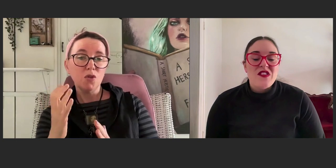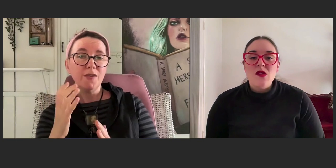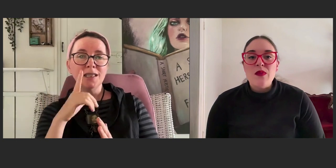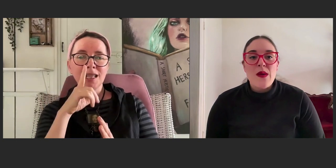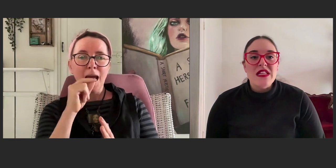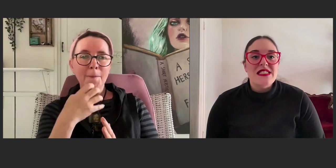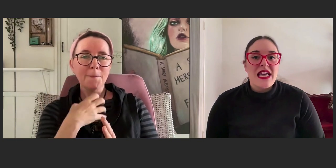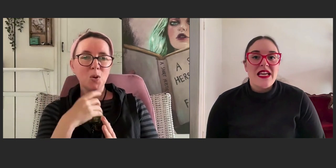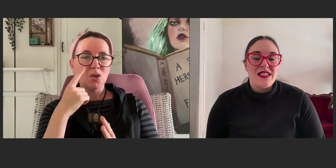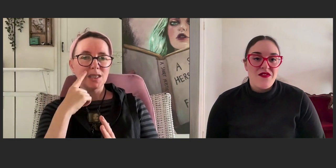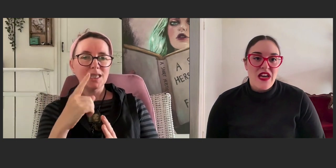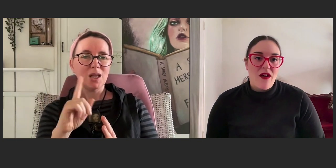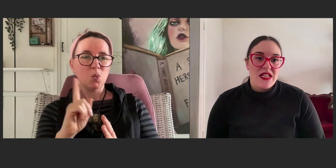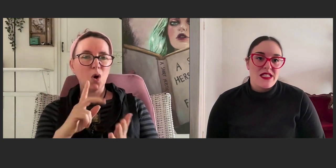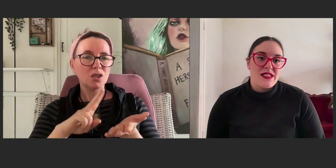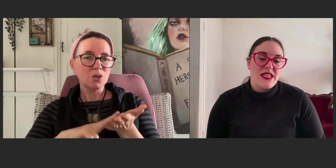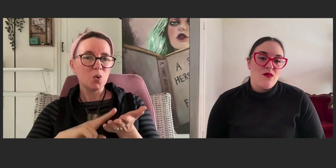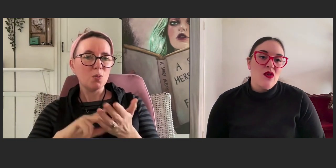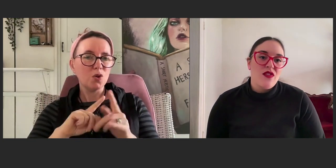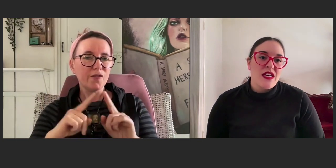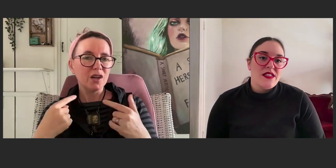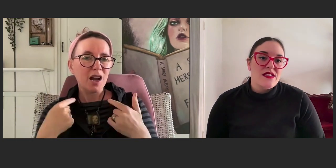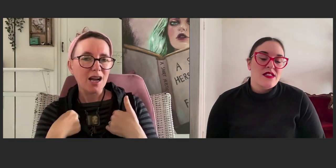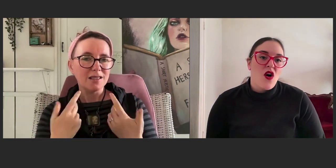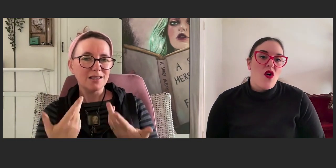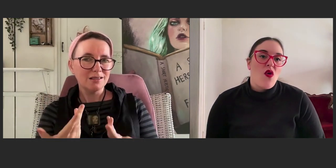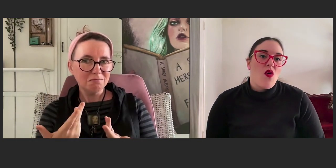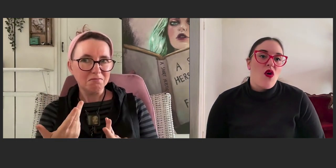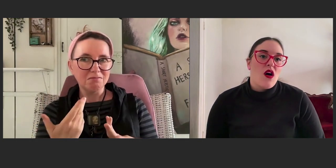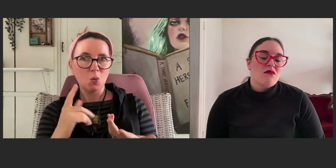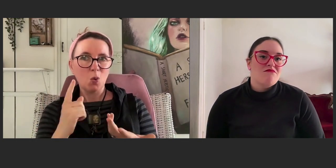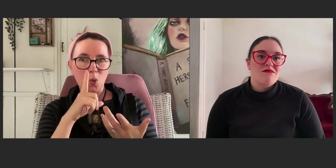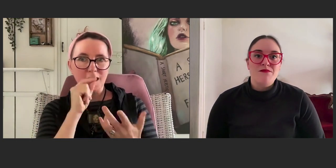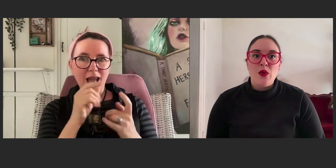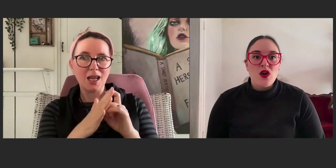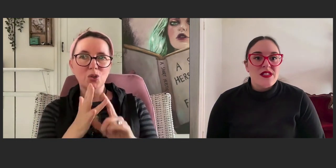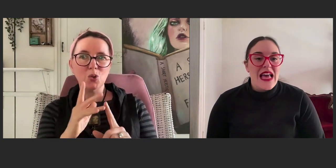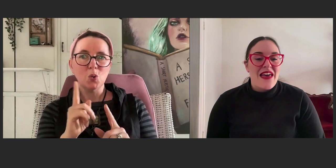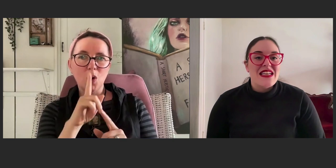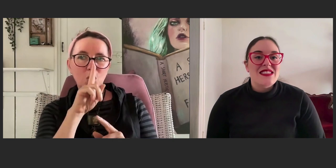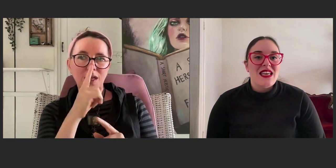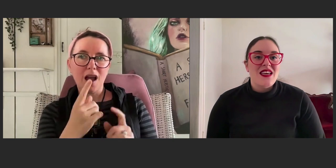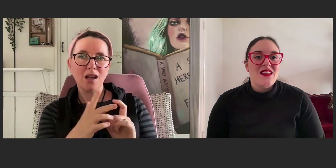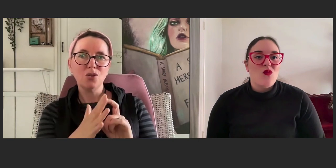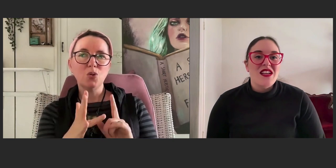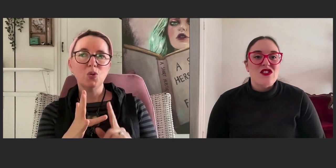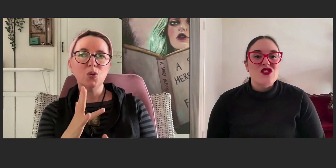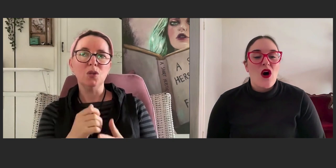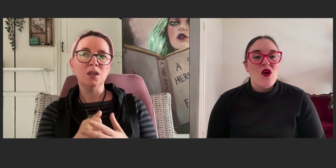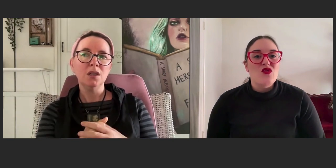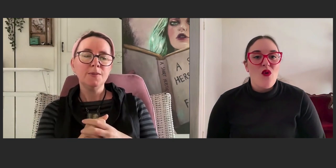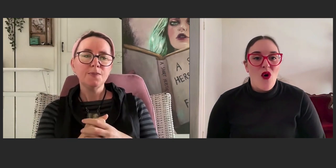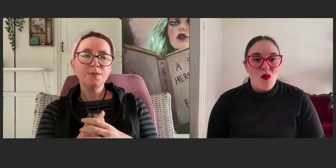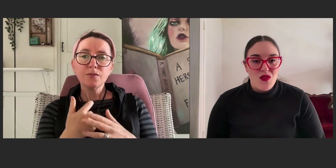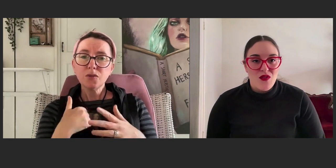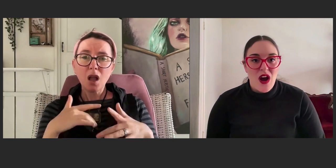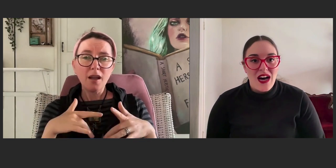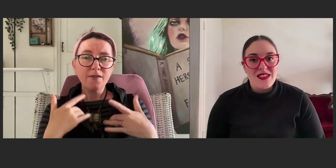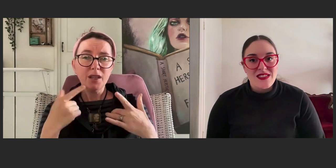So, if people are seeing deaf characters in movies or books and they're seeing what is so normal for us,